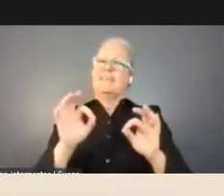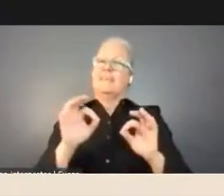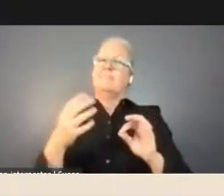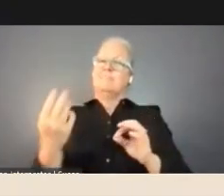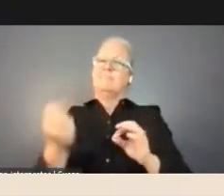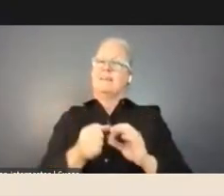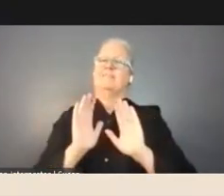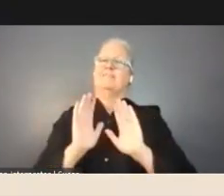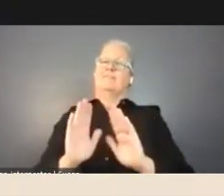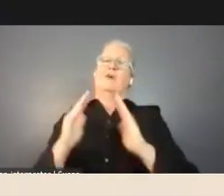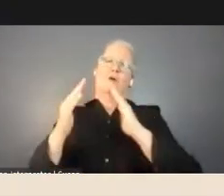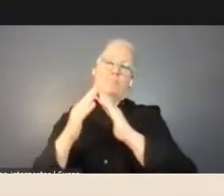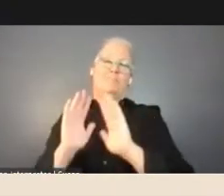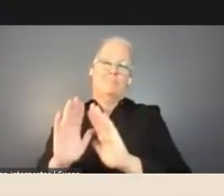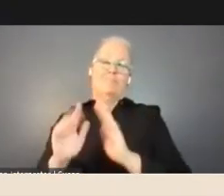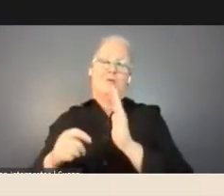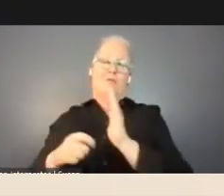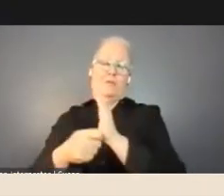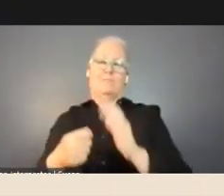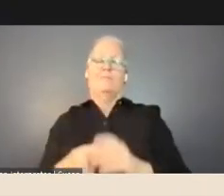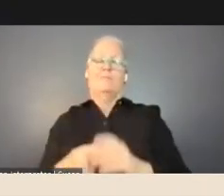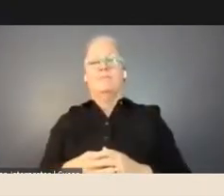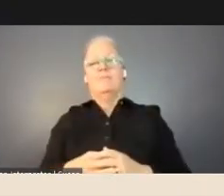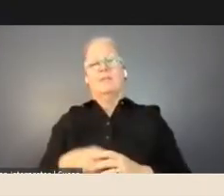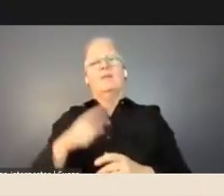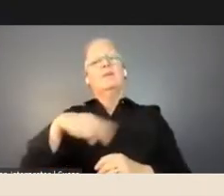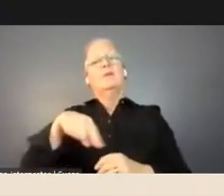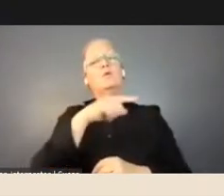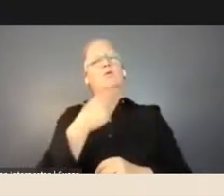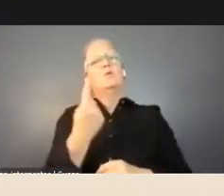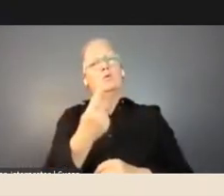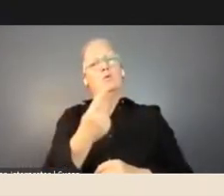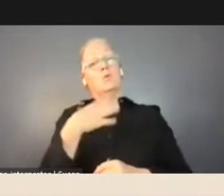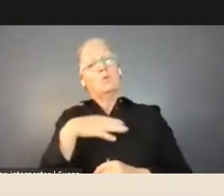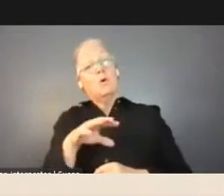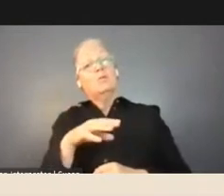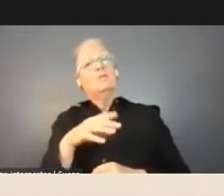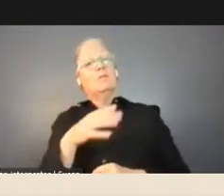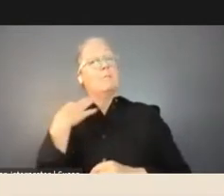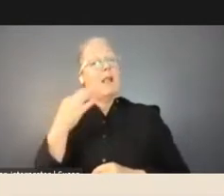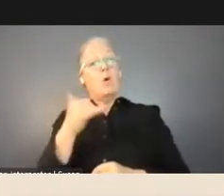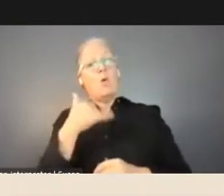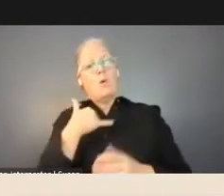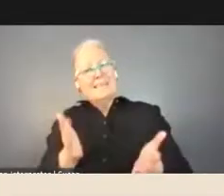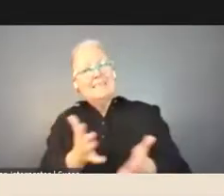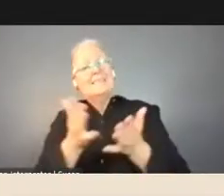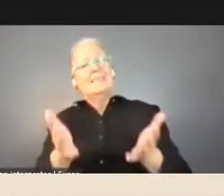In terms of encouraging people to apply, we know that about 24 percent of the Victorian population live